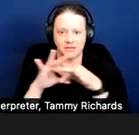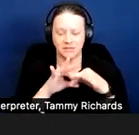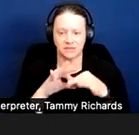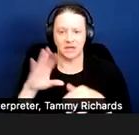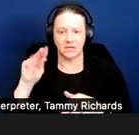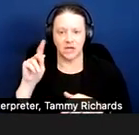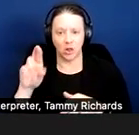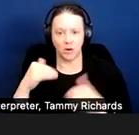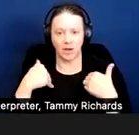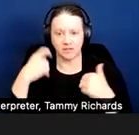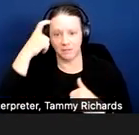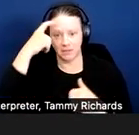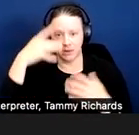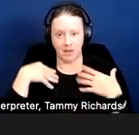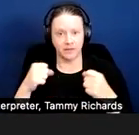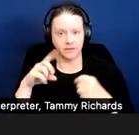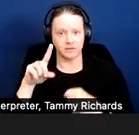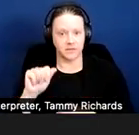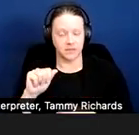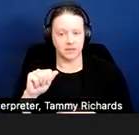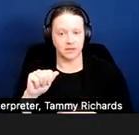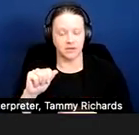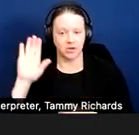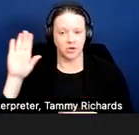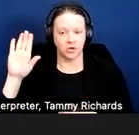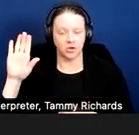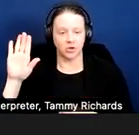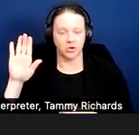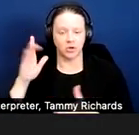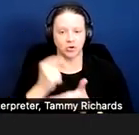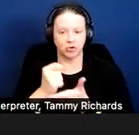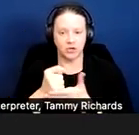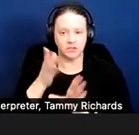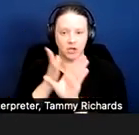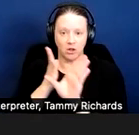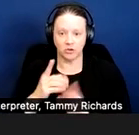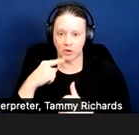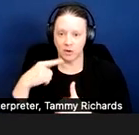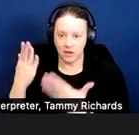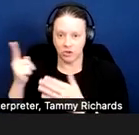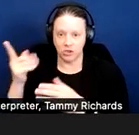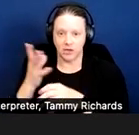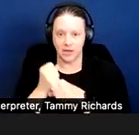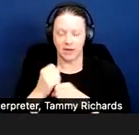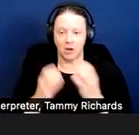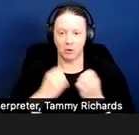Her landlord or her treating psychologist recommended she get the emotional support dog.